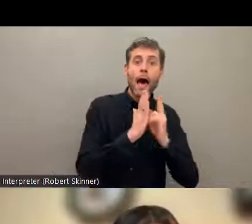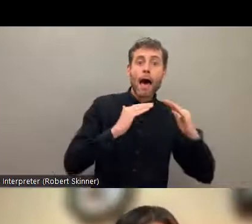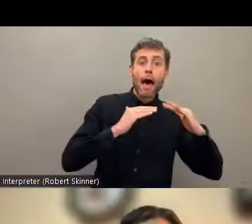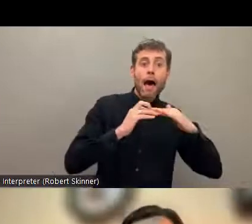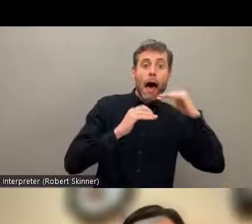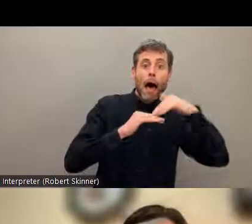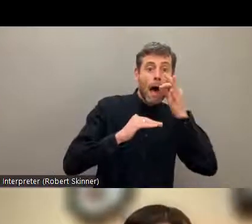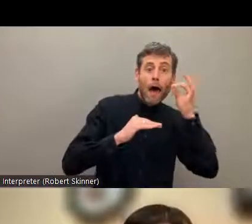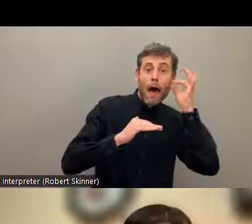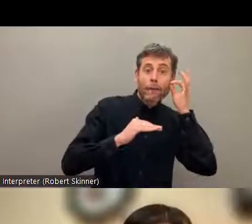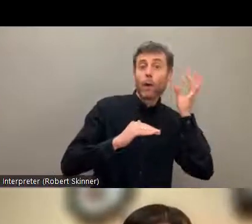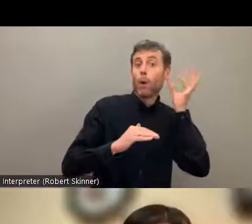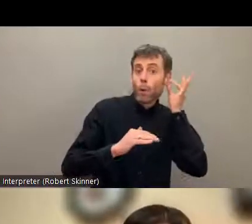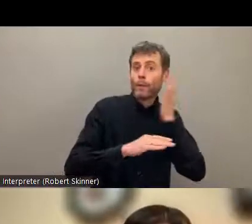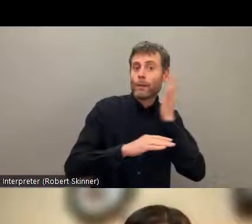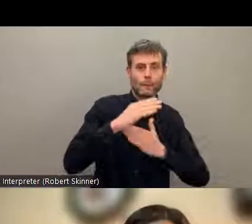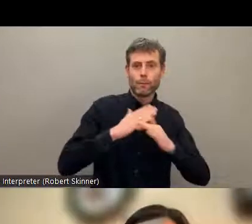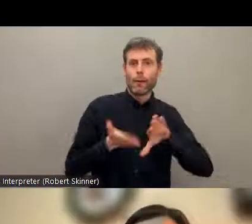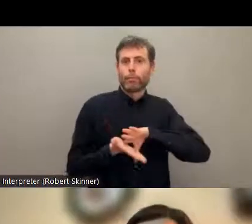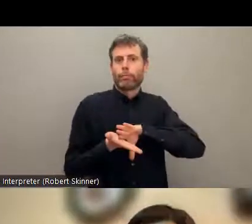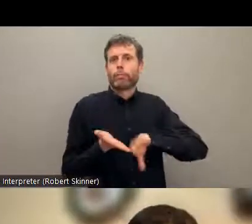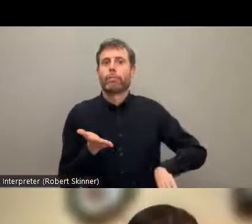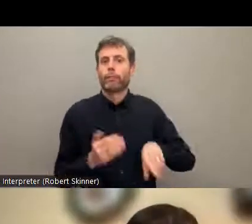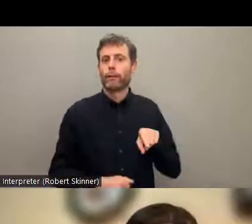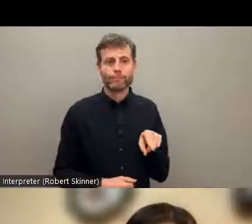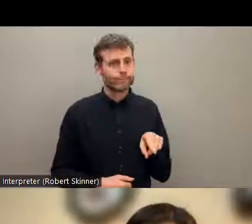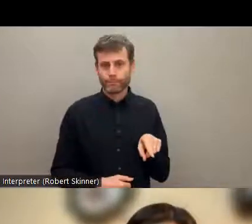those attempt a force from the member states, from